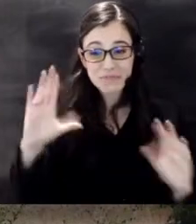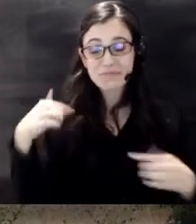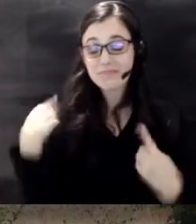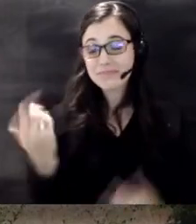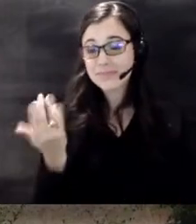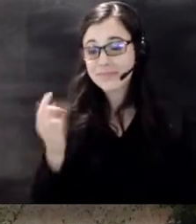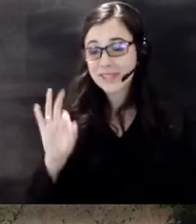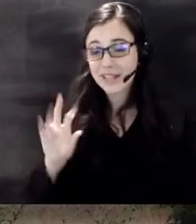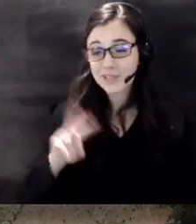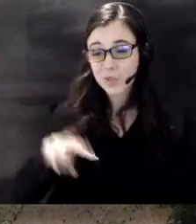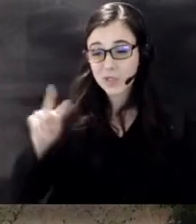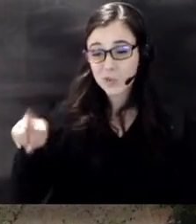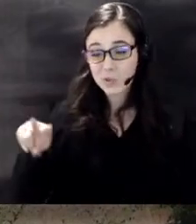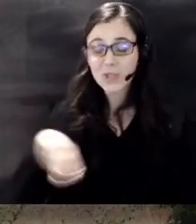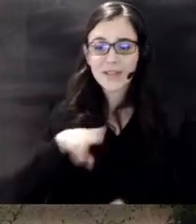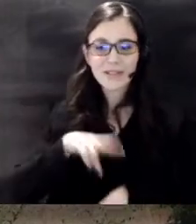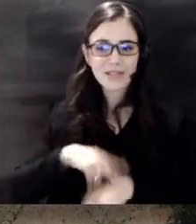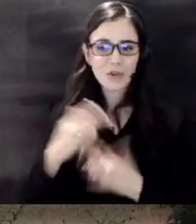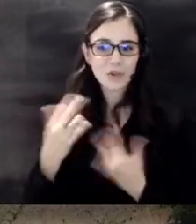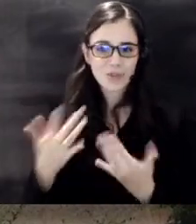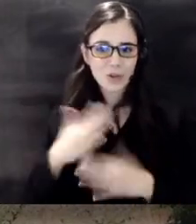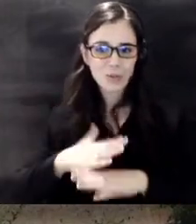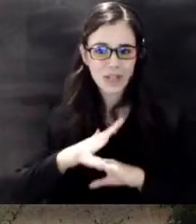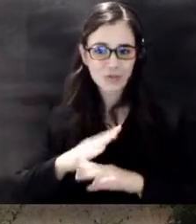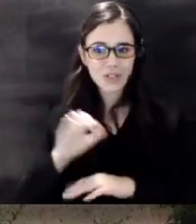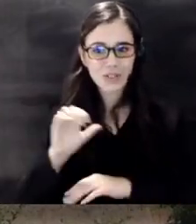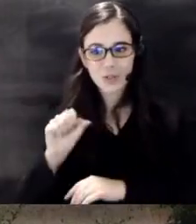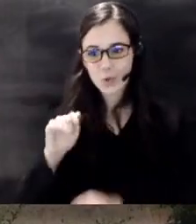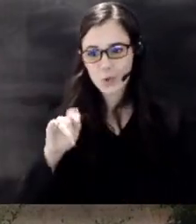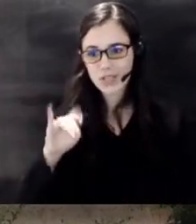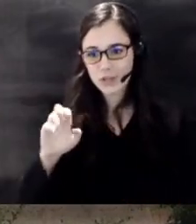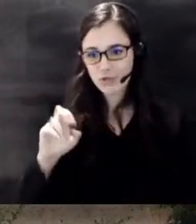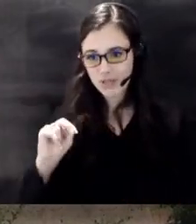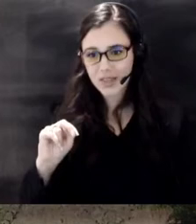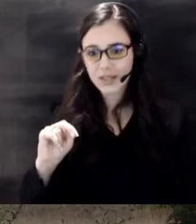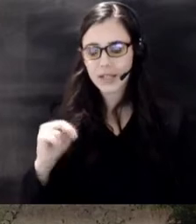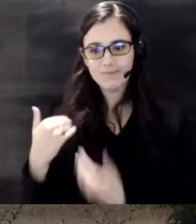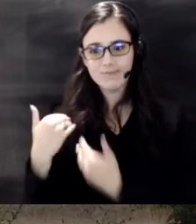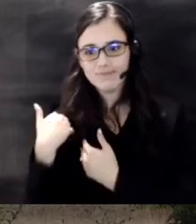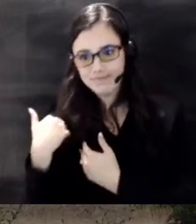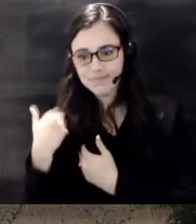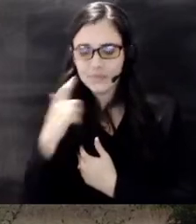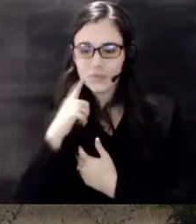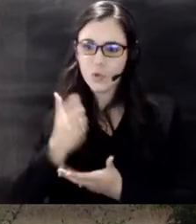National Fire Protection Association has sponsored the public observance of Fire Prevention Week in